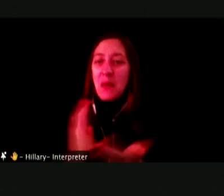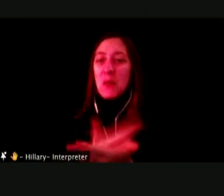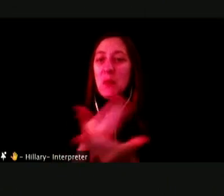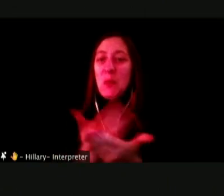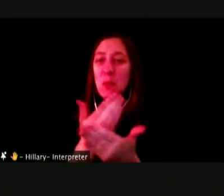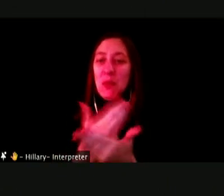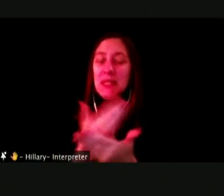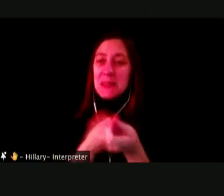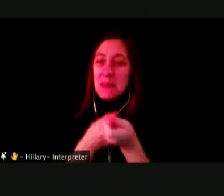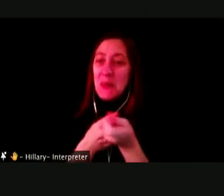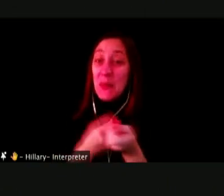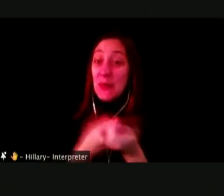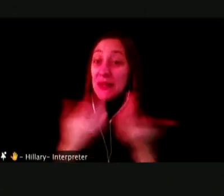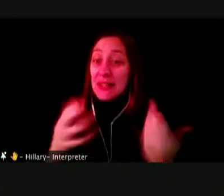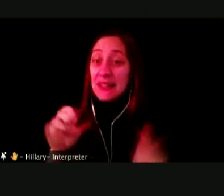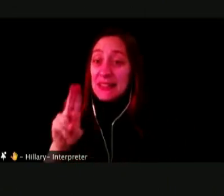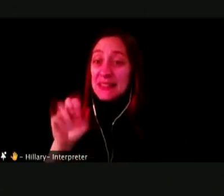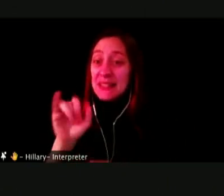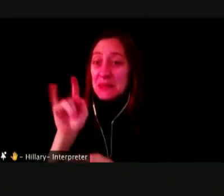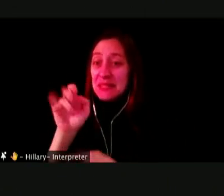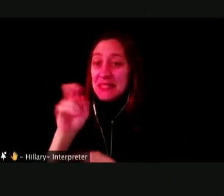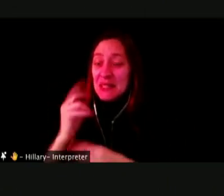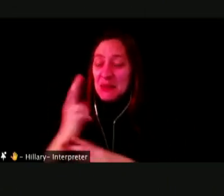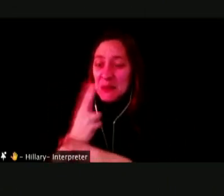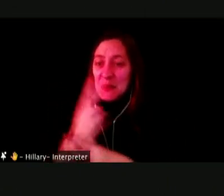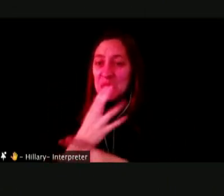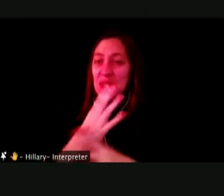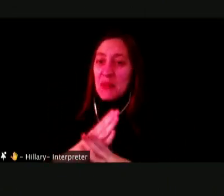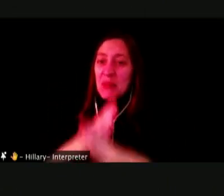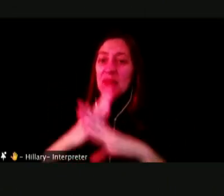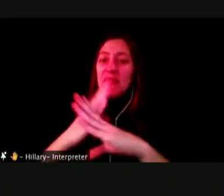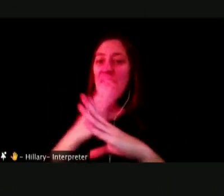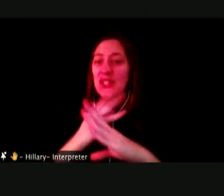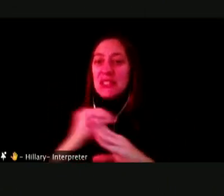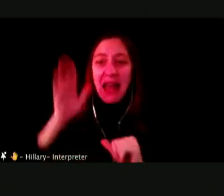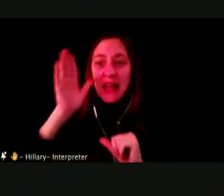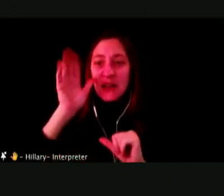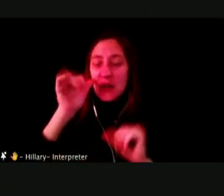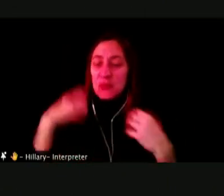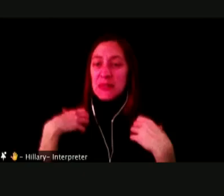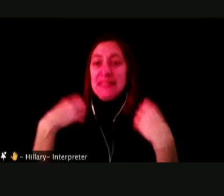THAT IS THE SUBSTANCE USE AND PREVENTION AND RESILIENCY EDUCATION PROGRAM.